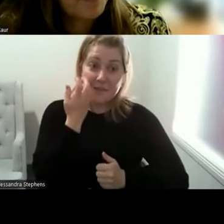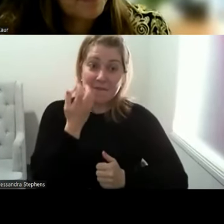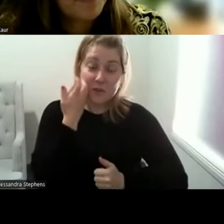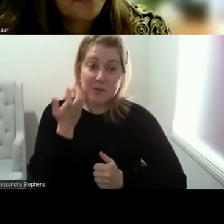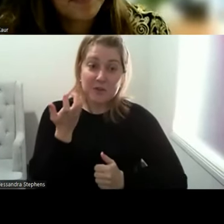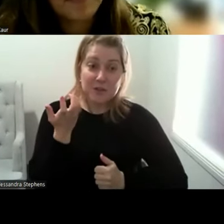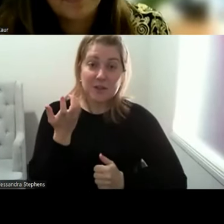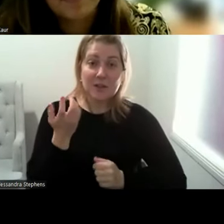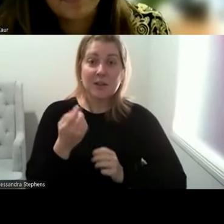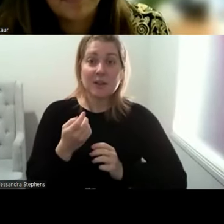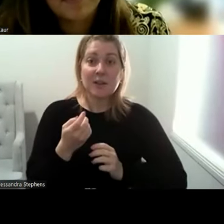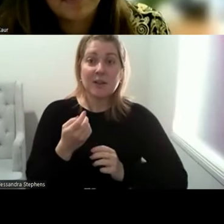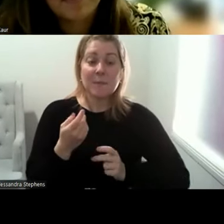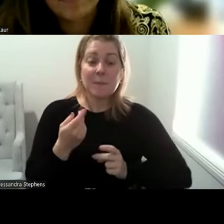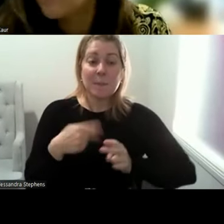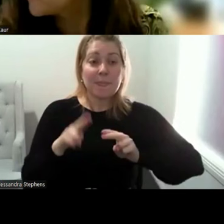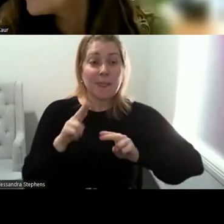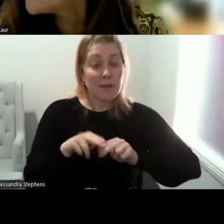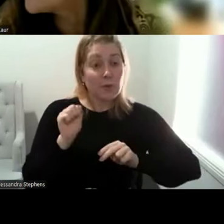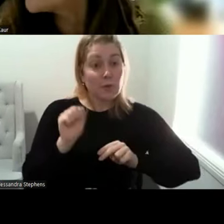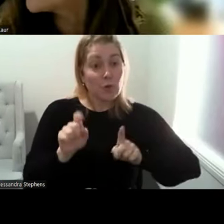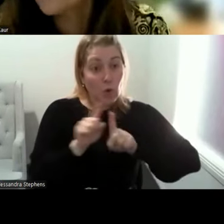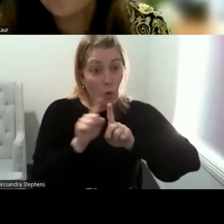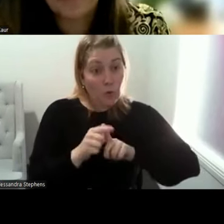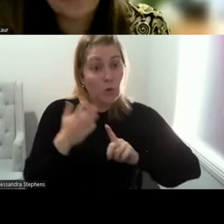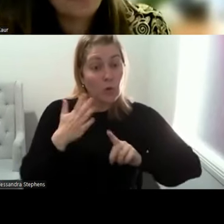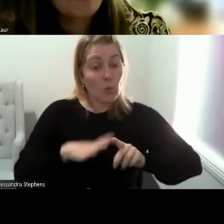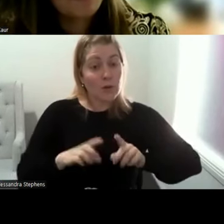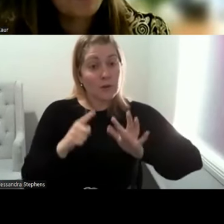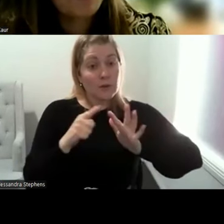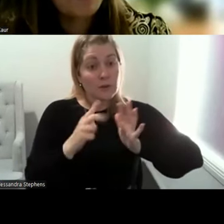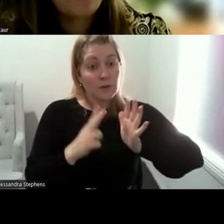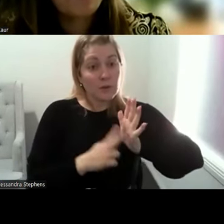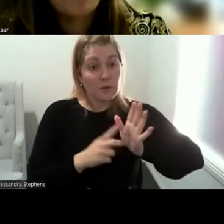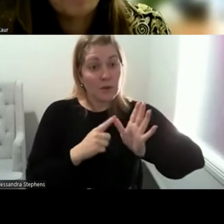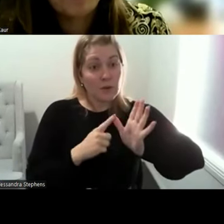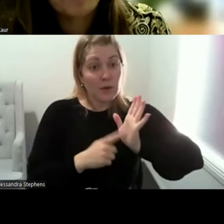can take take in the evaluation as well. There'll be a link that will be supplied